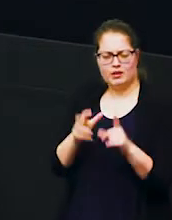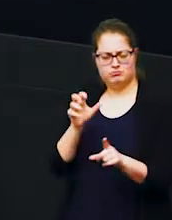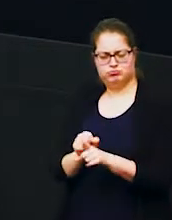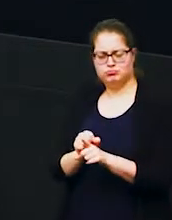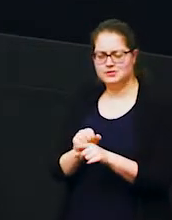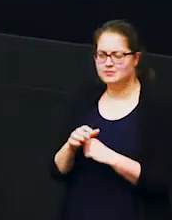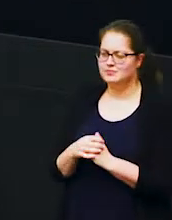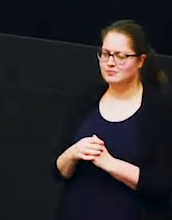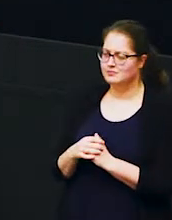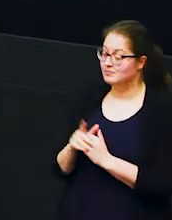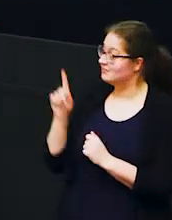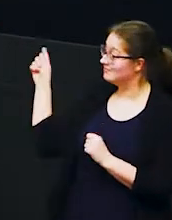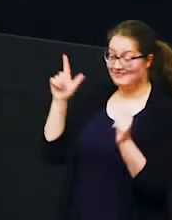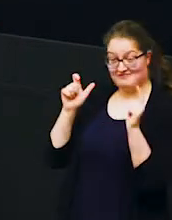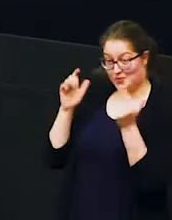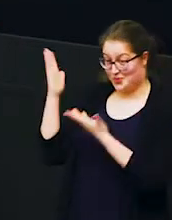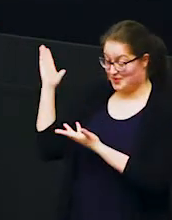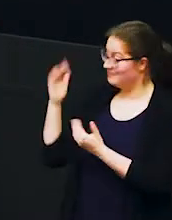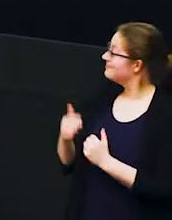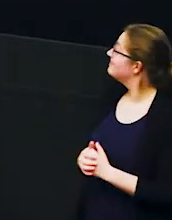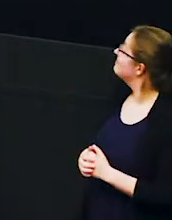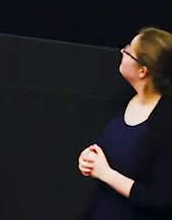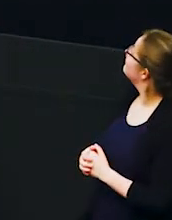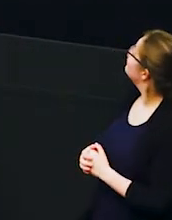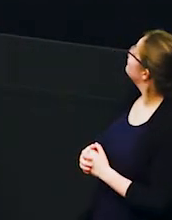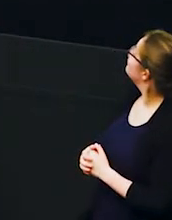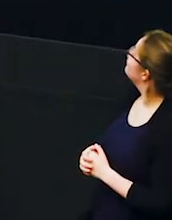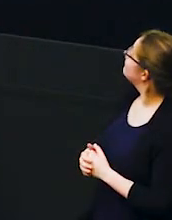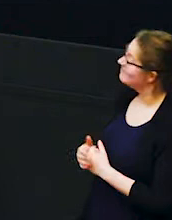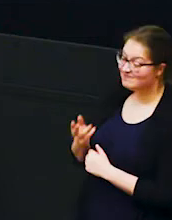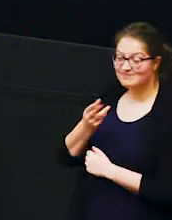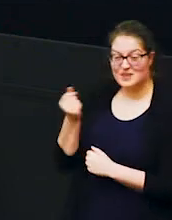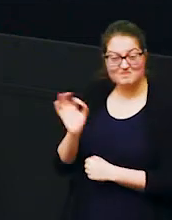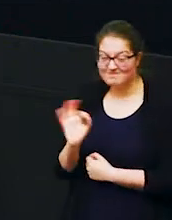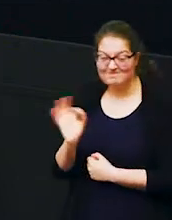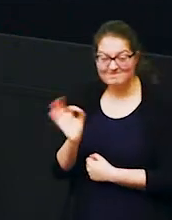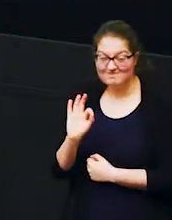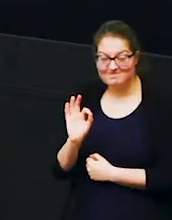also see from this image actually some elephants might even be missing the end of their tail as